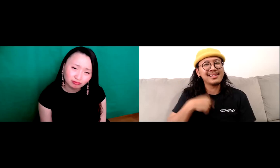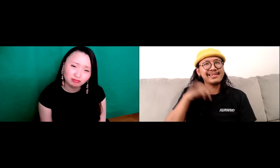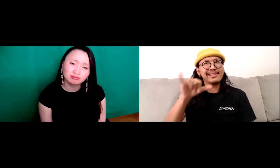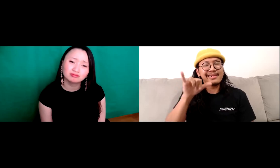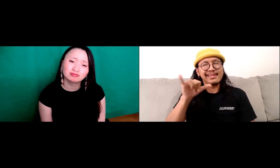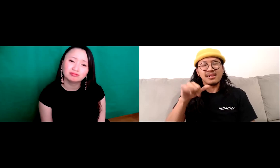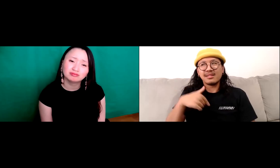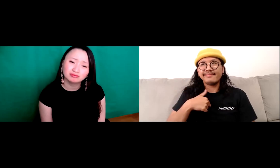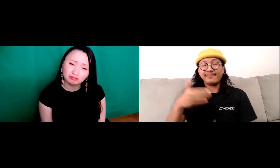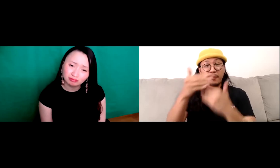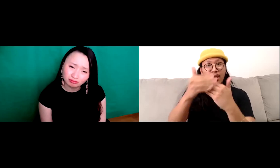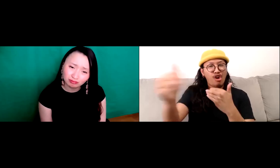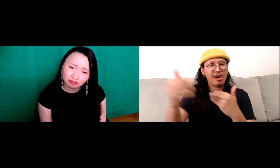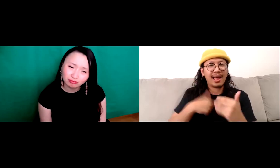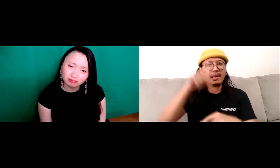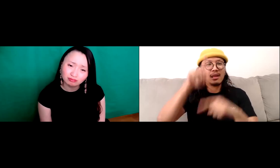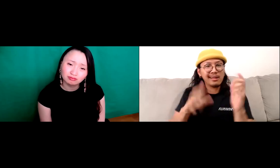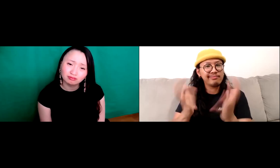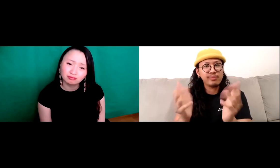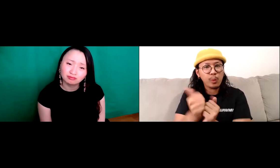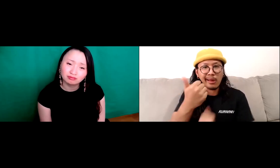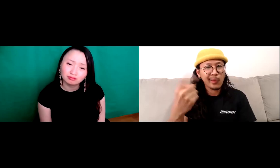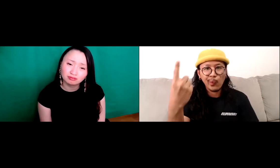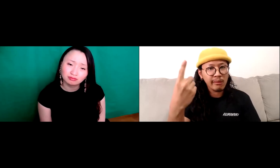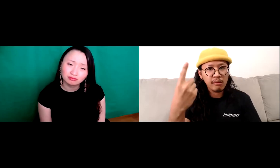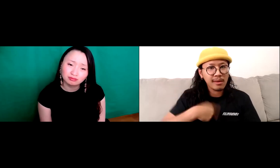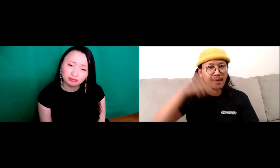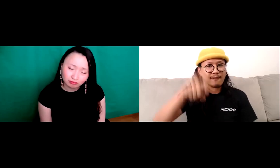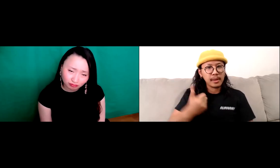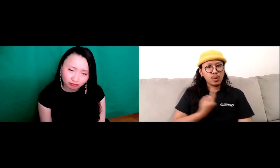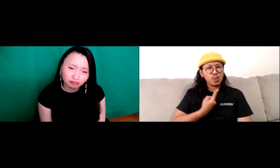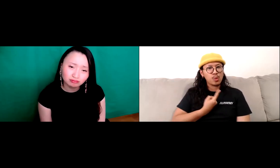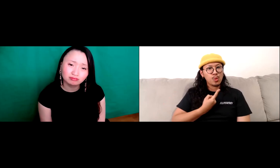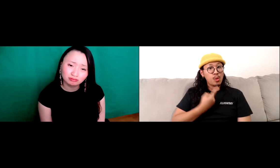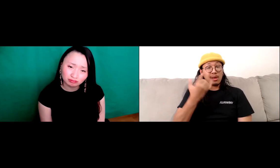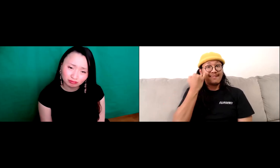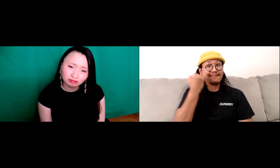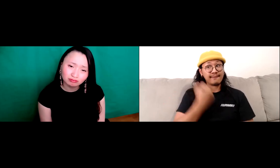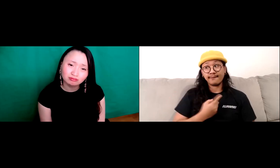me dead in my tracks and I realized that, wow from here on out.